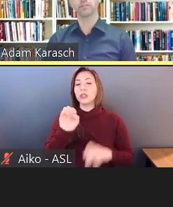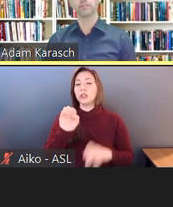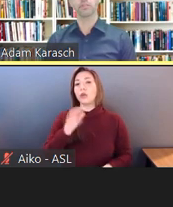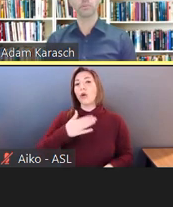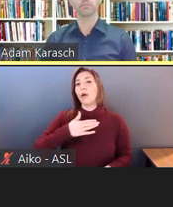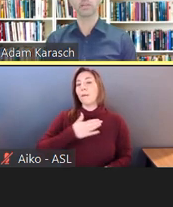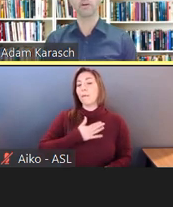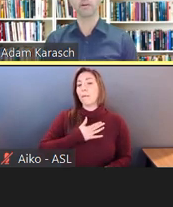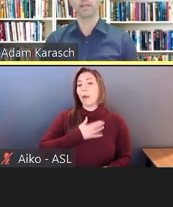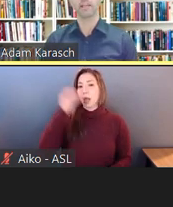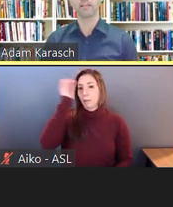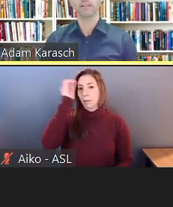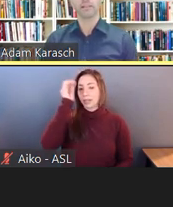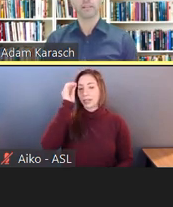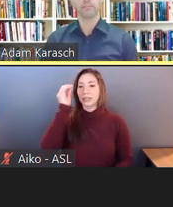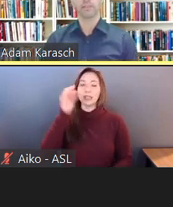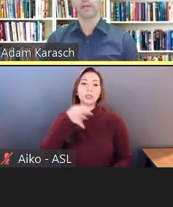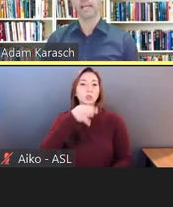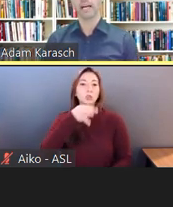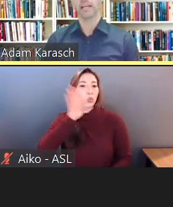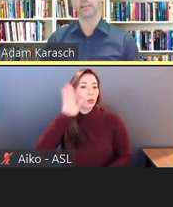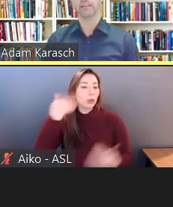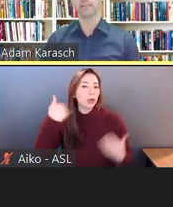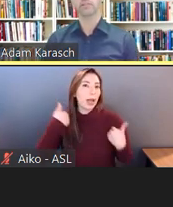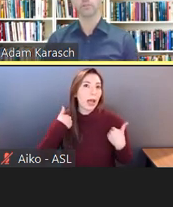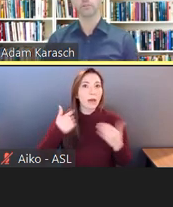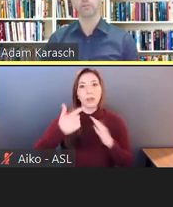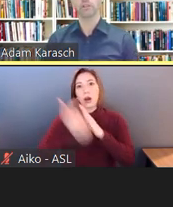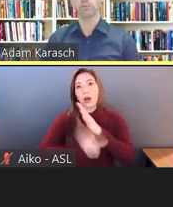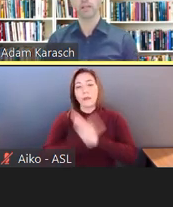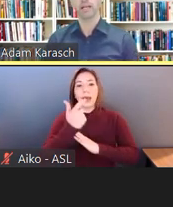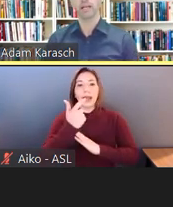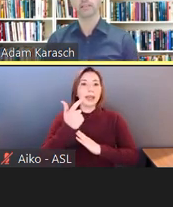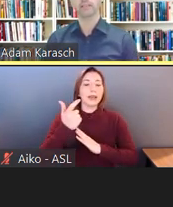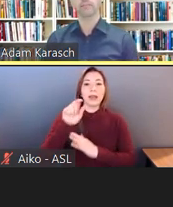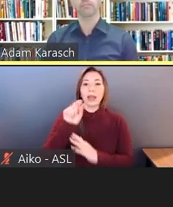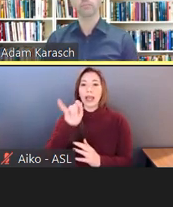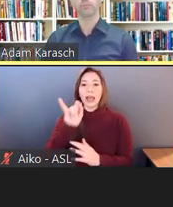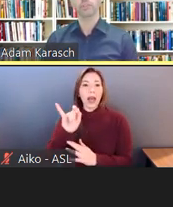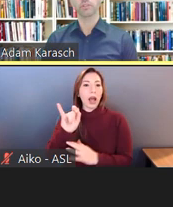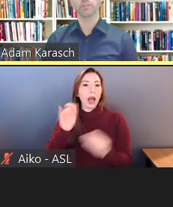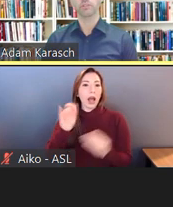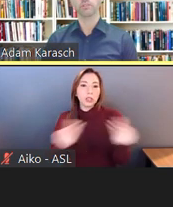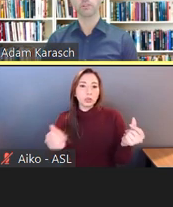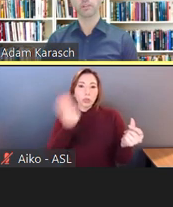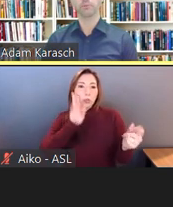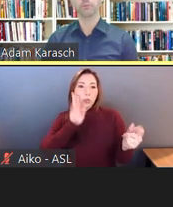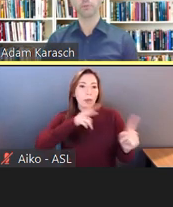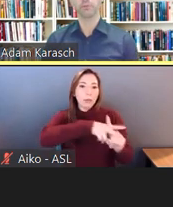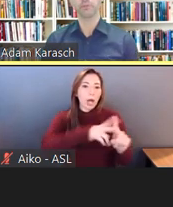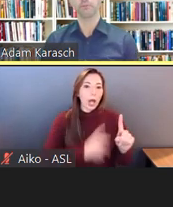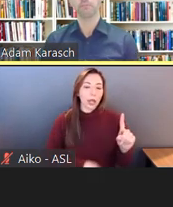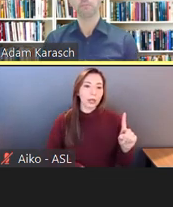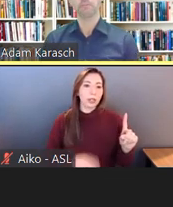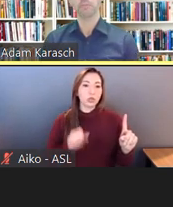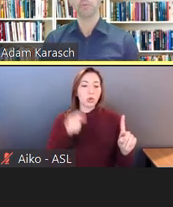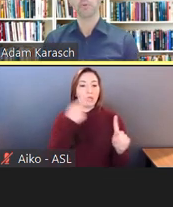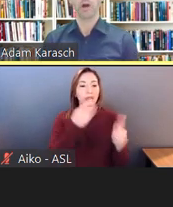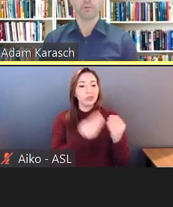there is going to be an automated AI solution applied, which is going to produce what we often